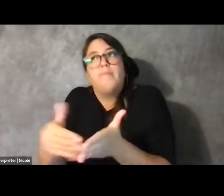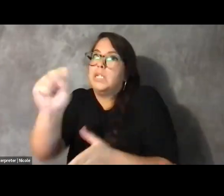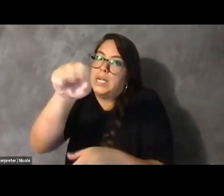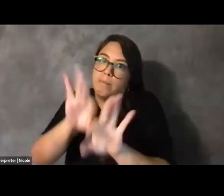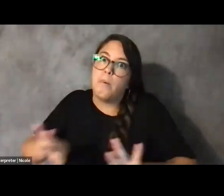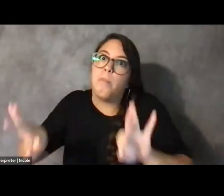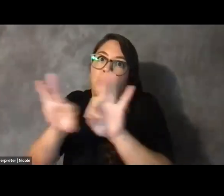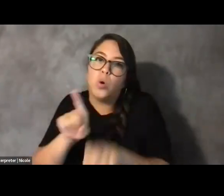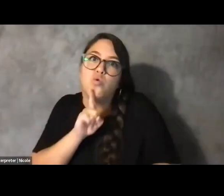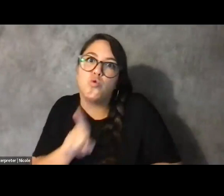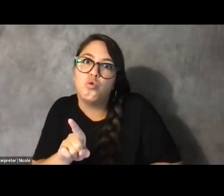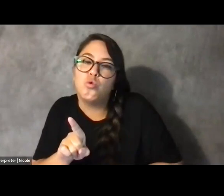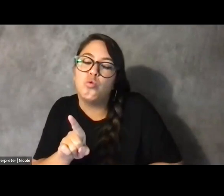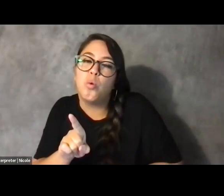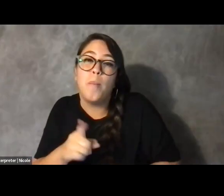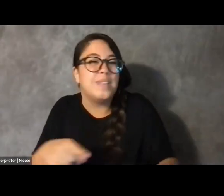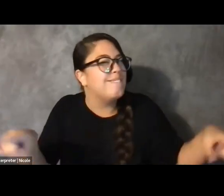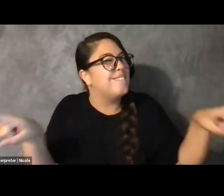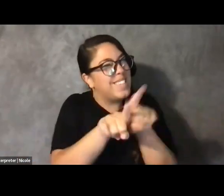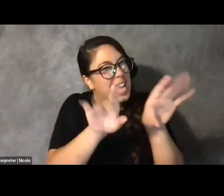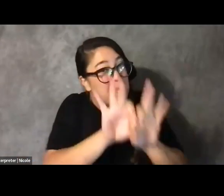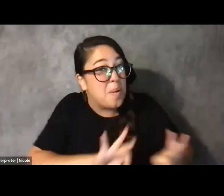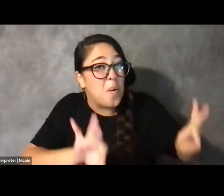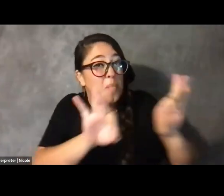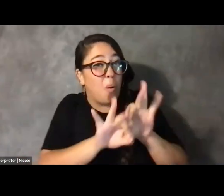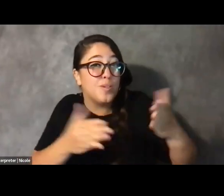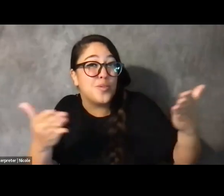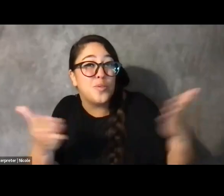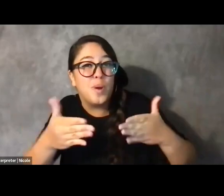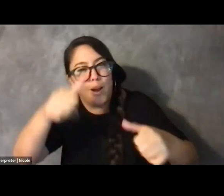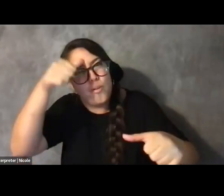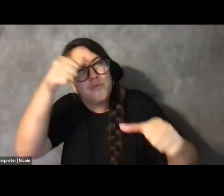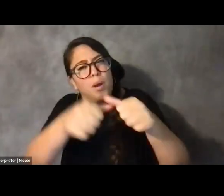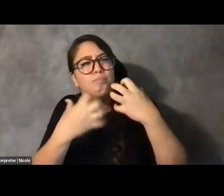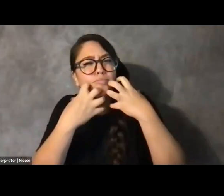But what is just as important is not forgetting the person next to you and the person in your own seat.